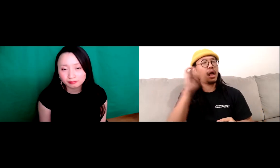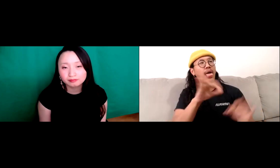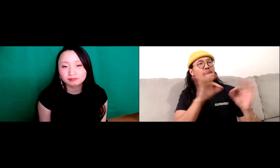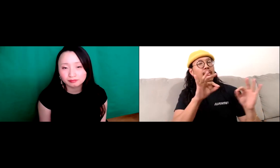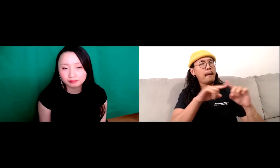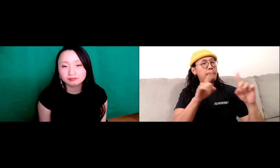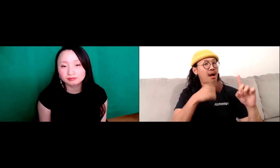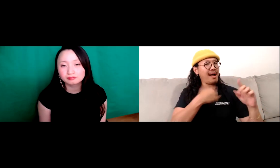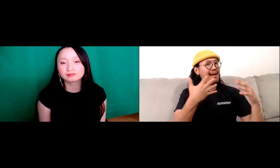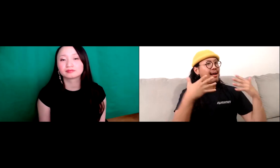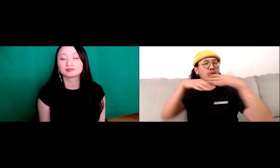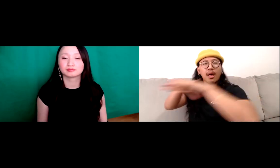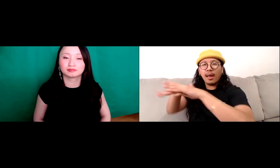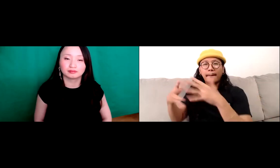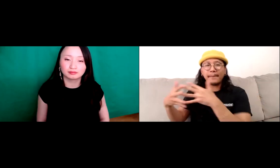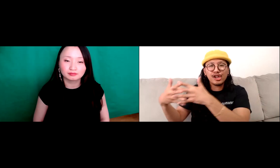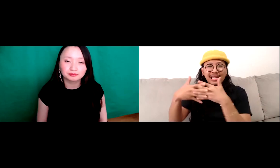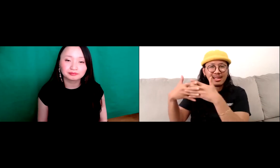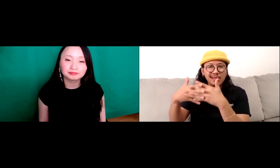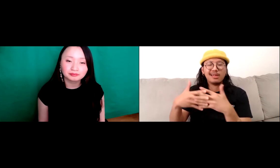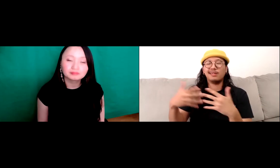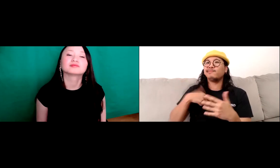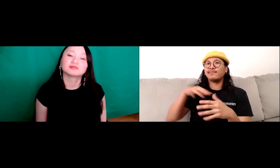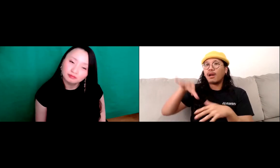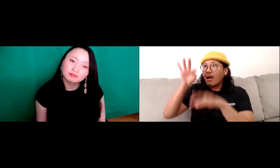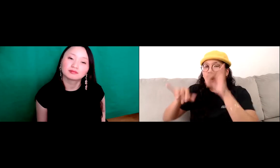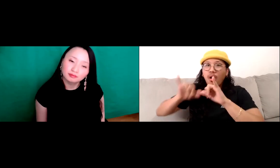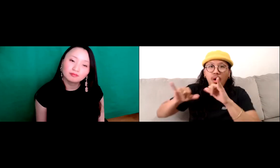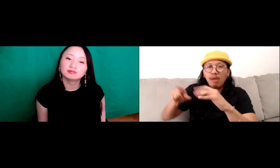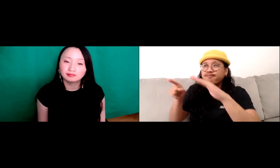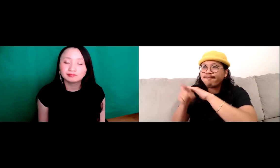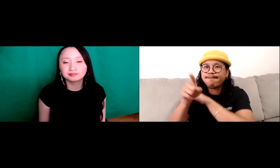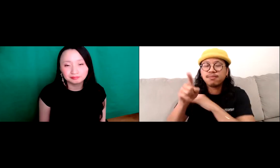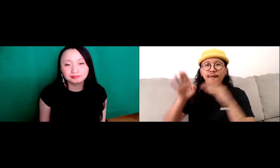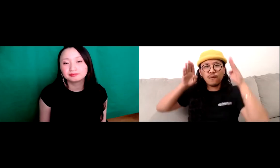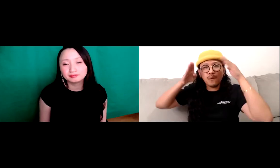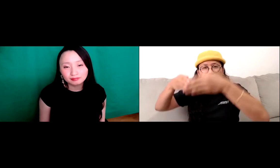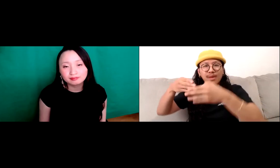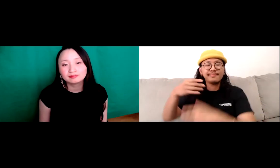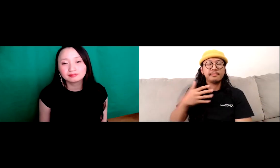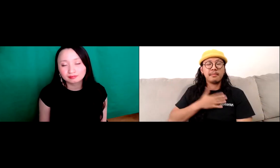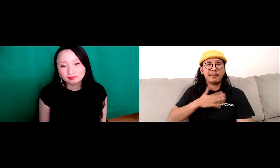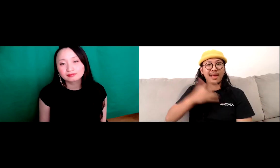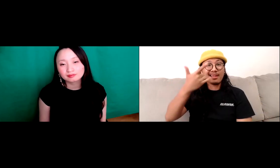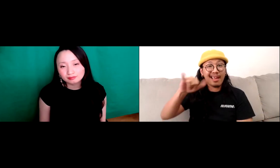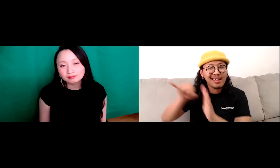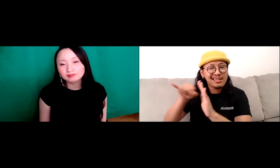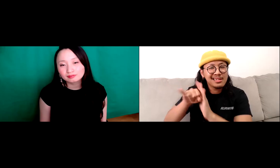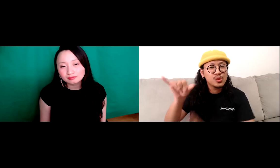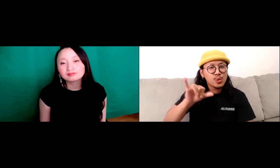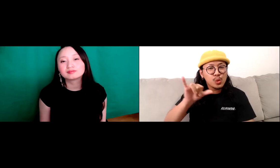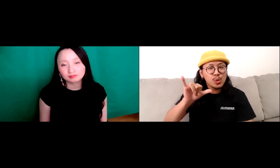Because I missed a lot of it due to, to the lack of linguistic access.